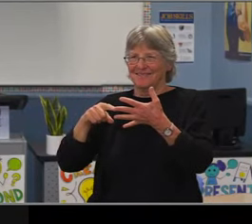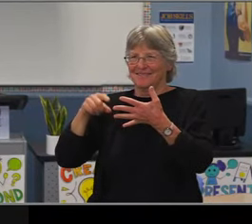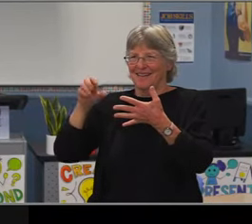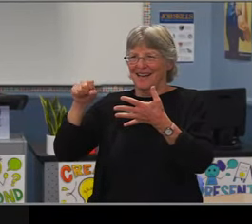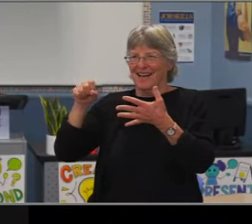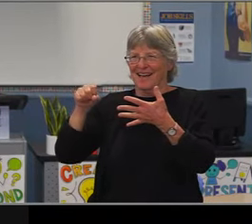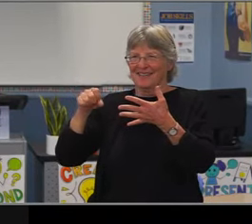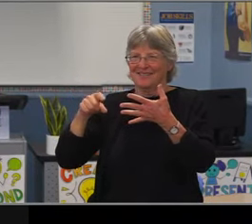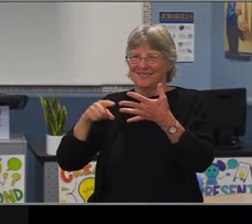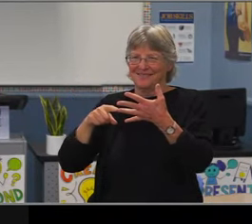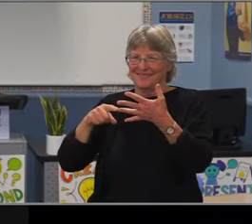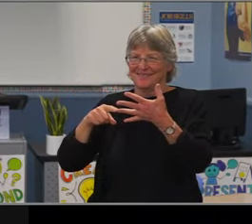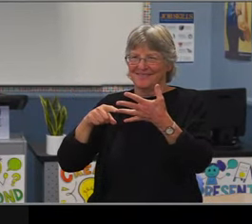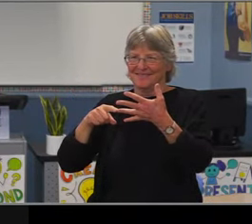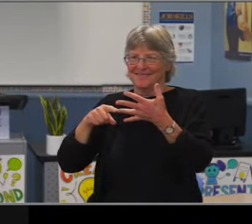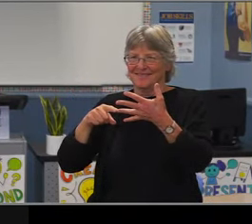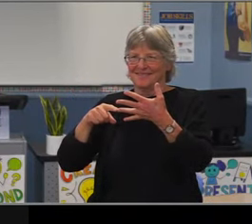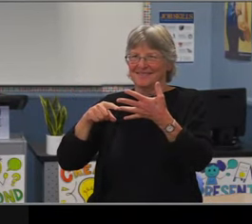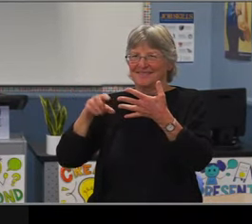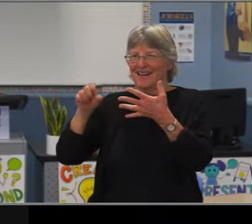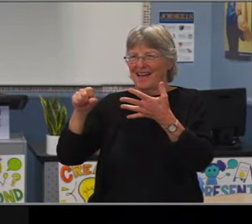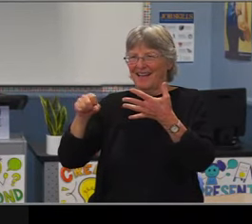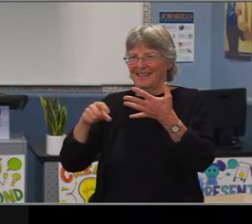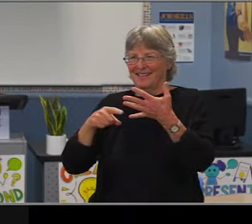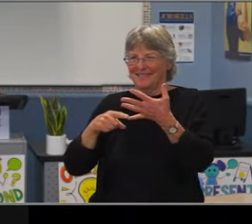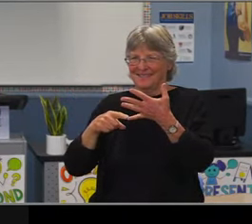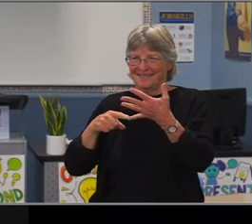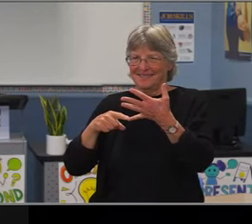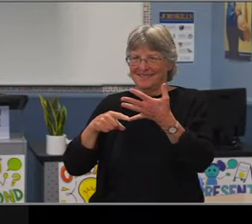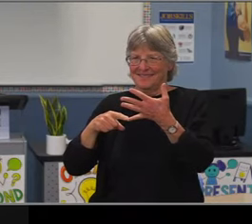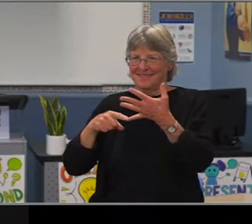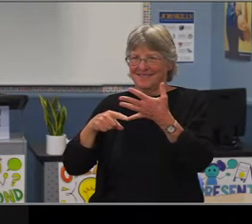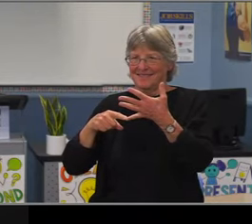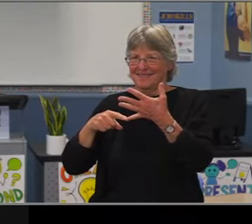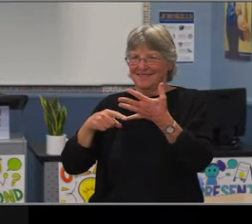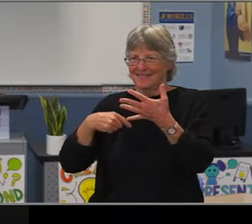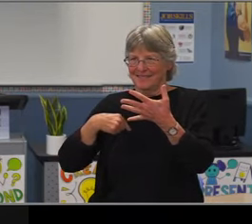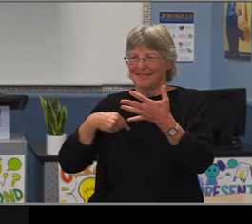But she is a grad of Long Beach Unified School District